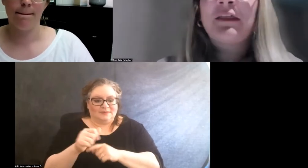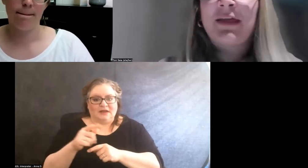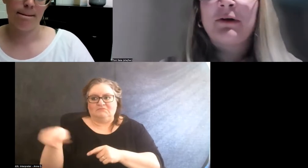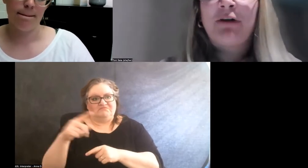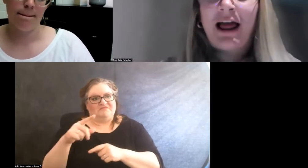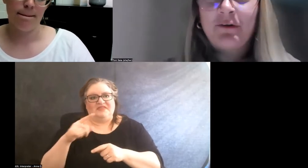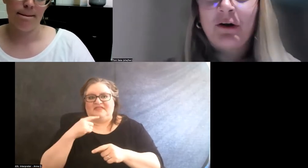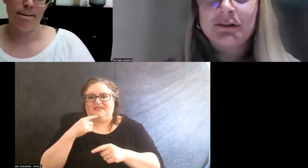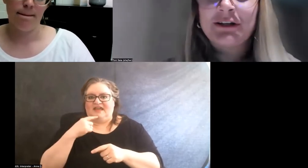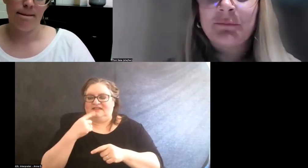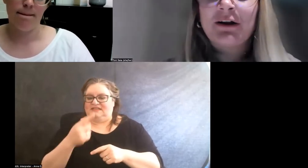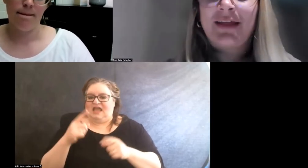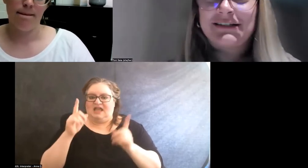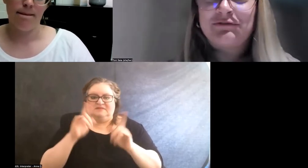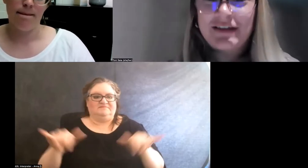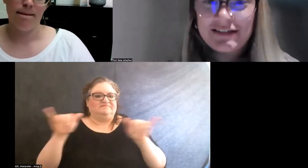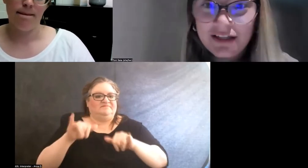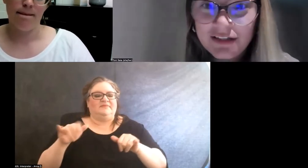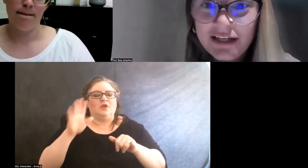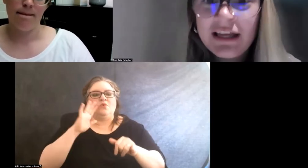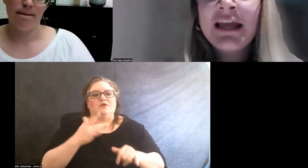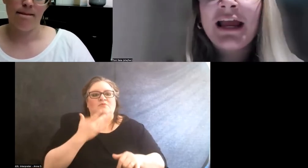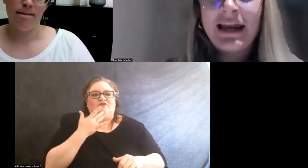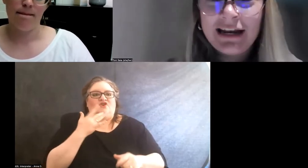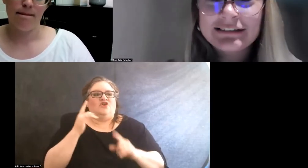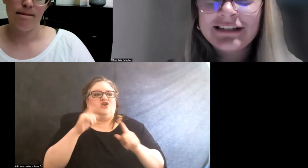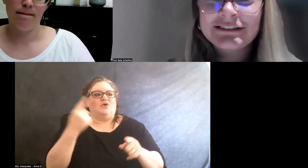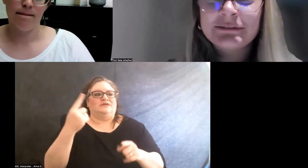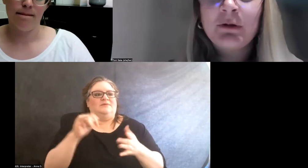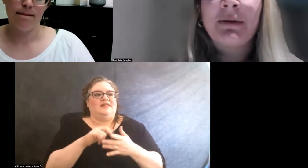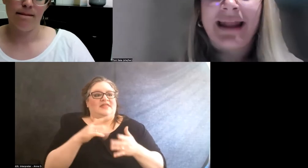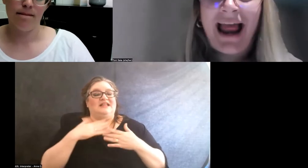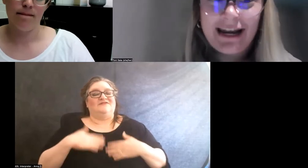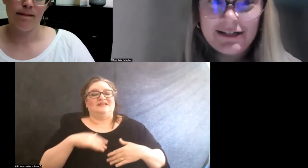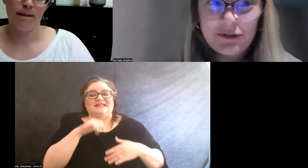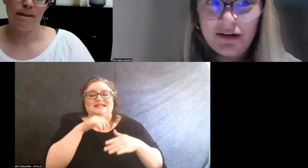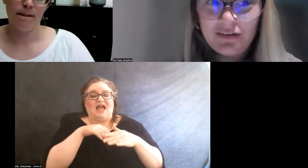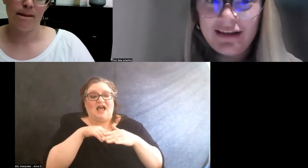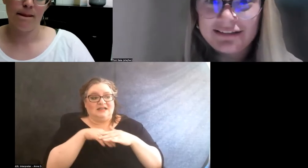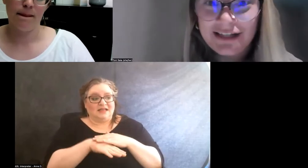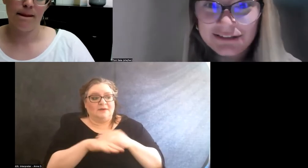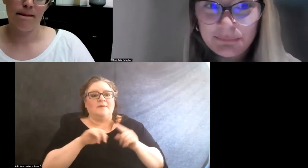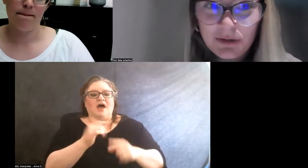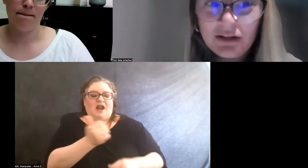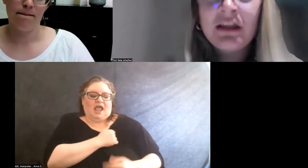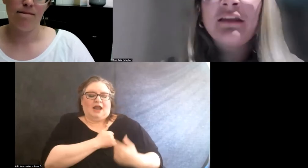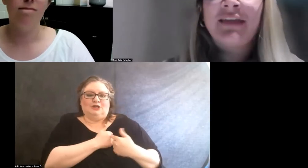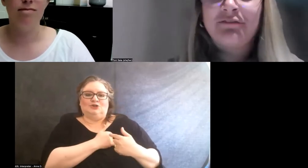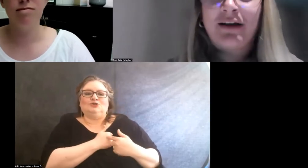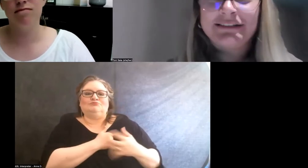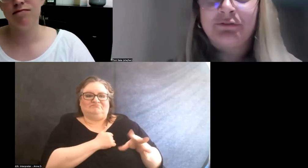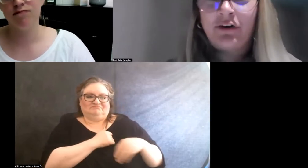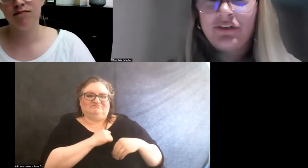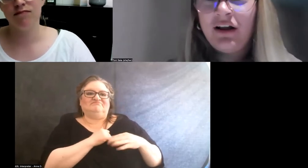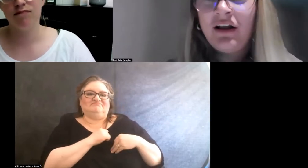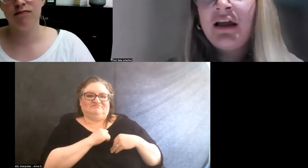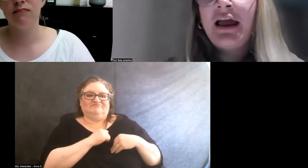that they would rather go somewhere that's physically inaccessible but attitudinally accessible than vice versa.